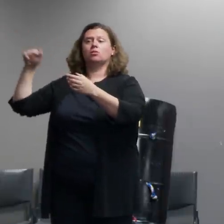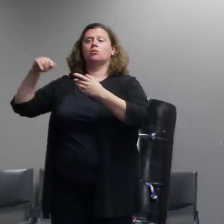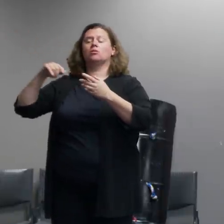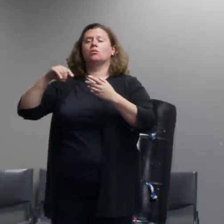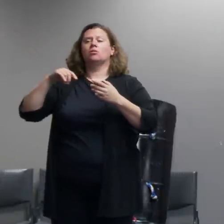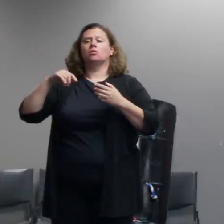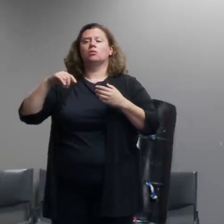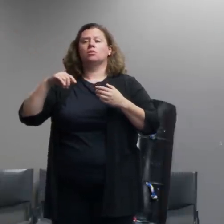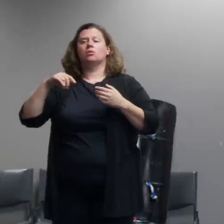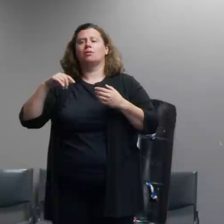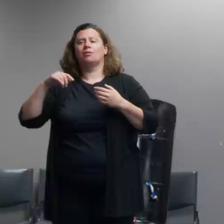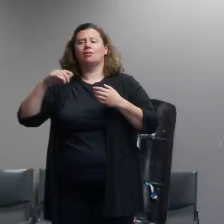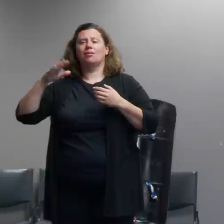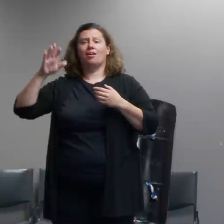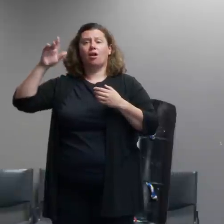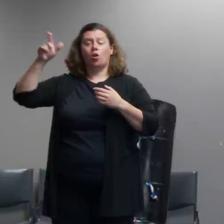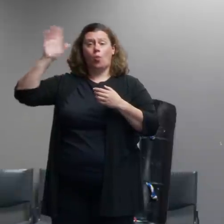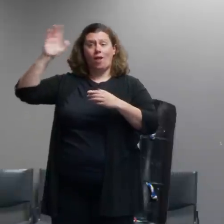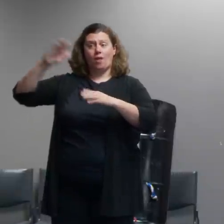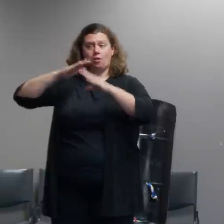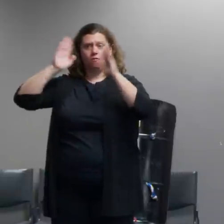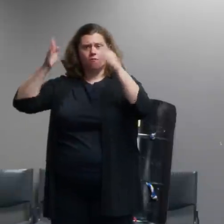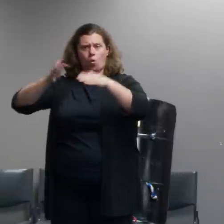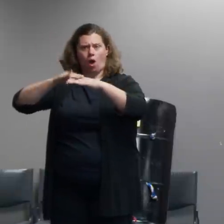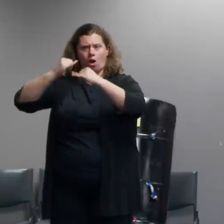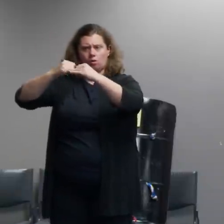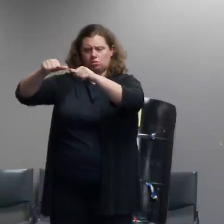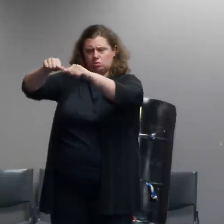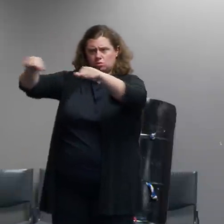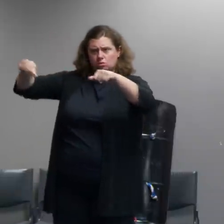us marshals etc i mean can you give a fuller description of that please